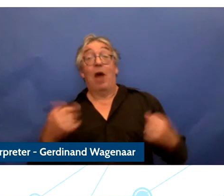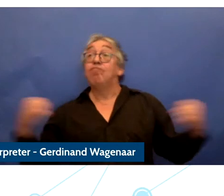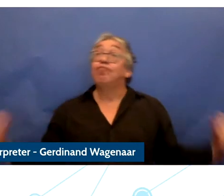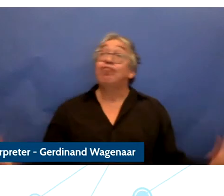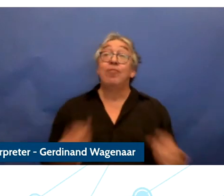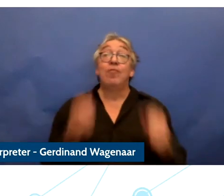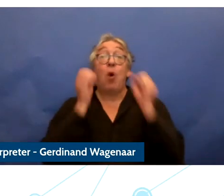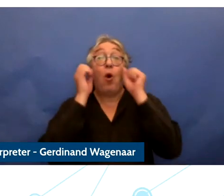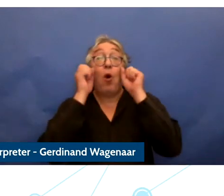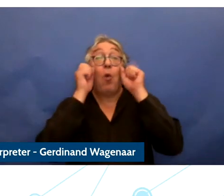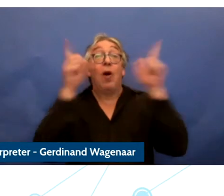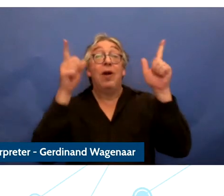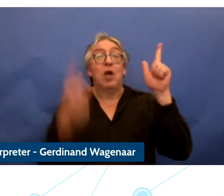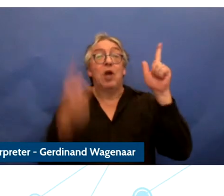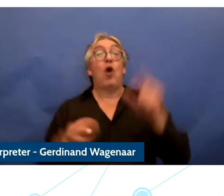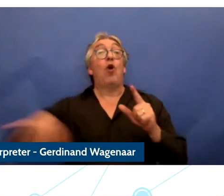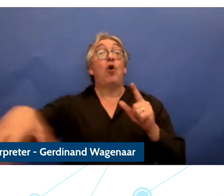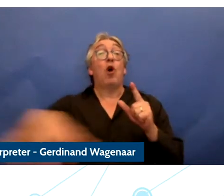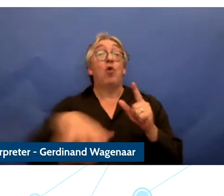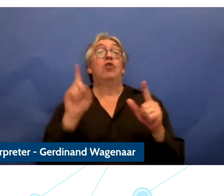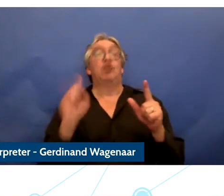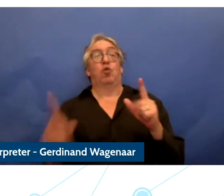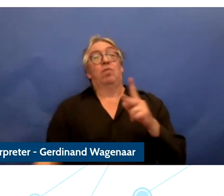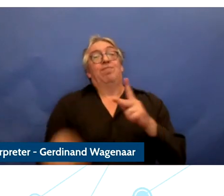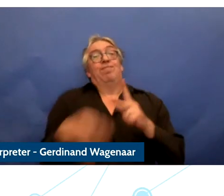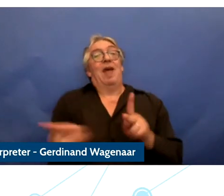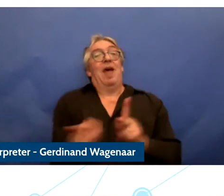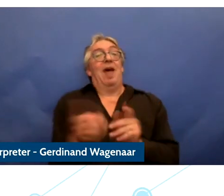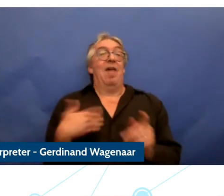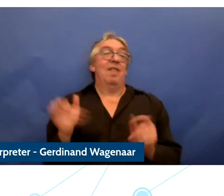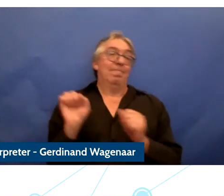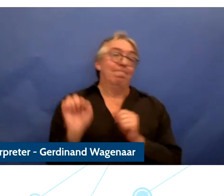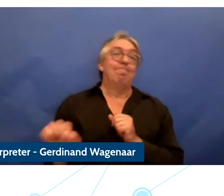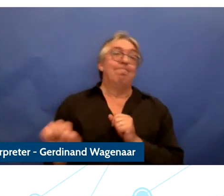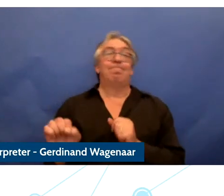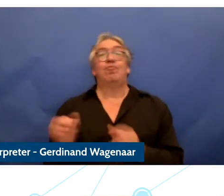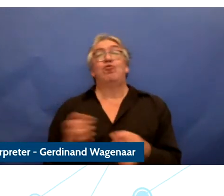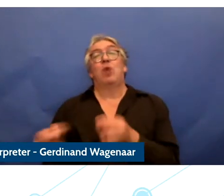We agree that these are the kinds of actions that continue to be really important